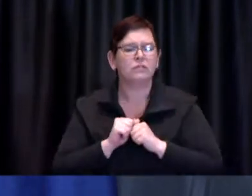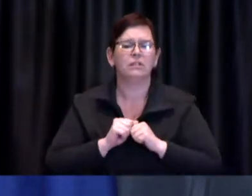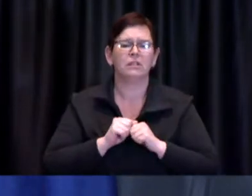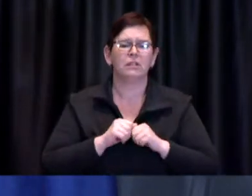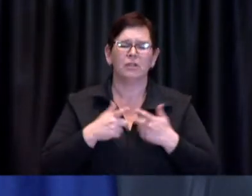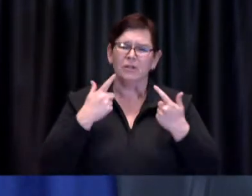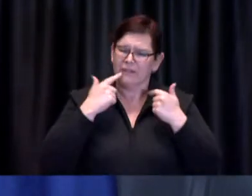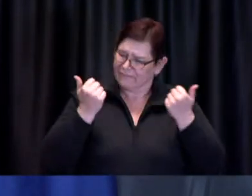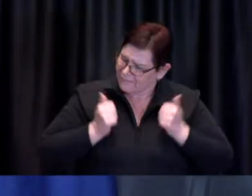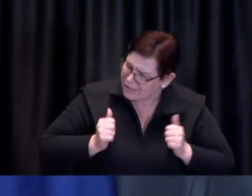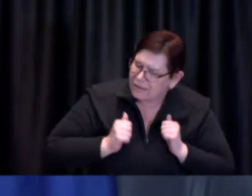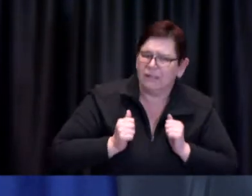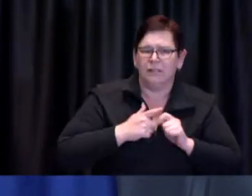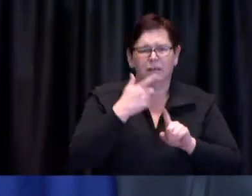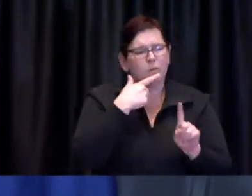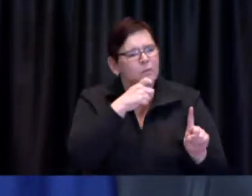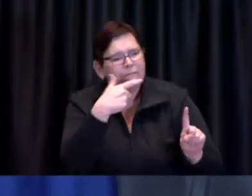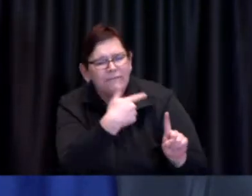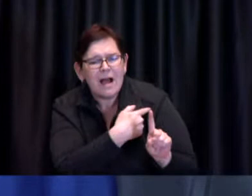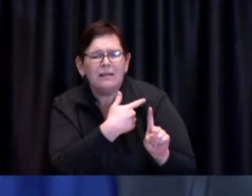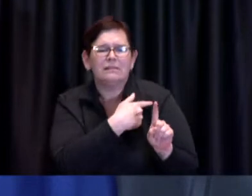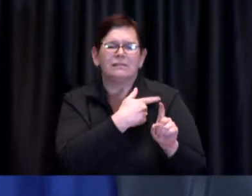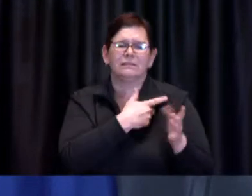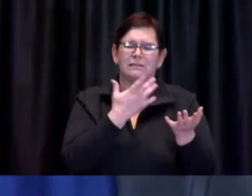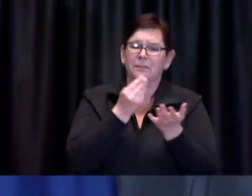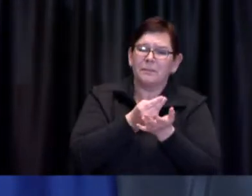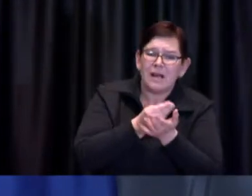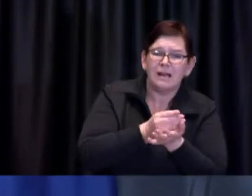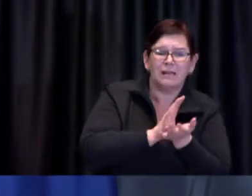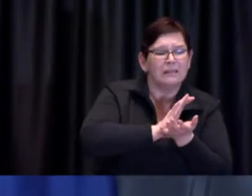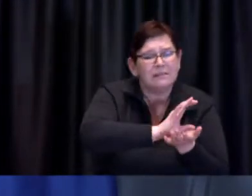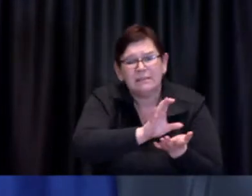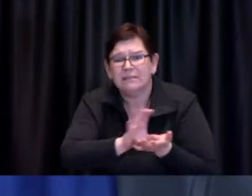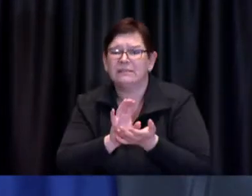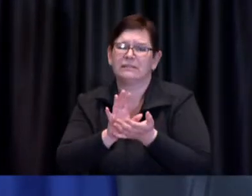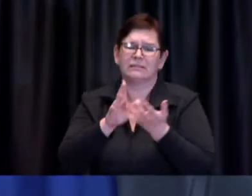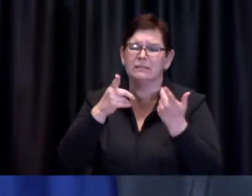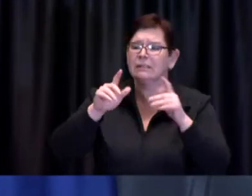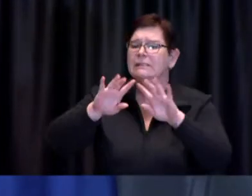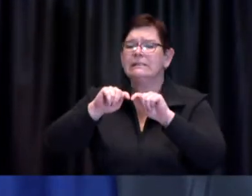The grants will allow engagement teams to recruit 280 resident ambassadors,